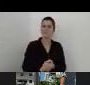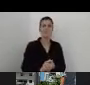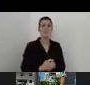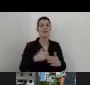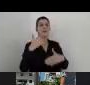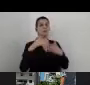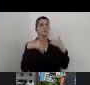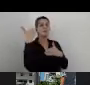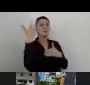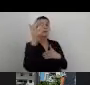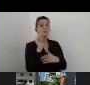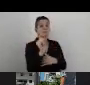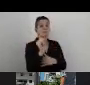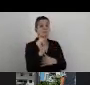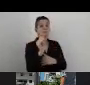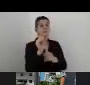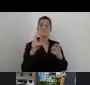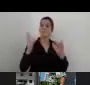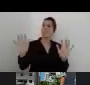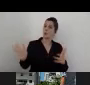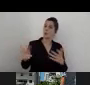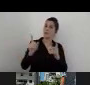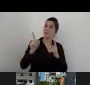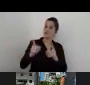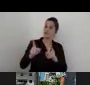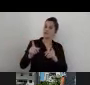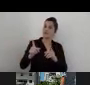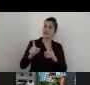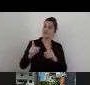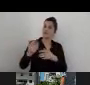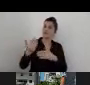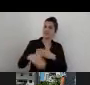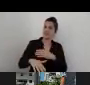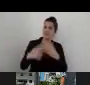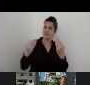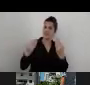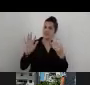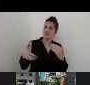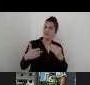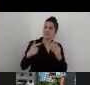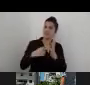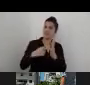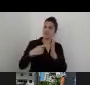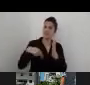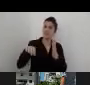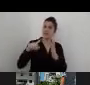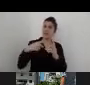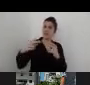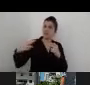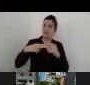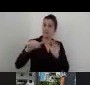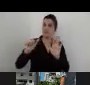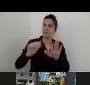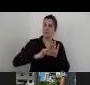Great. You just need to finish in a bit because we're getting near to 6:00. Sorry that it falls on you.